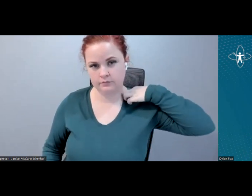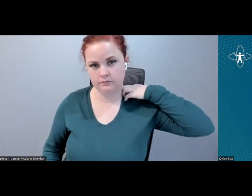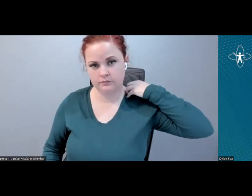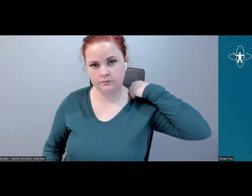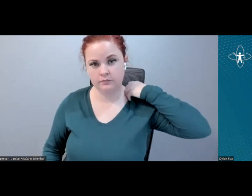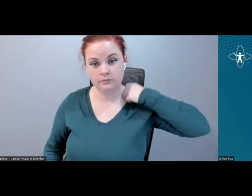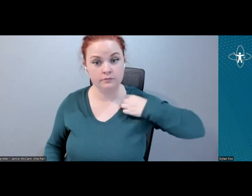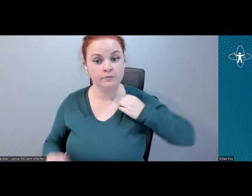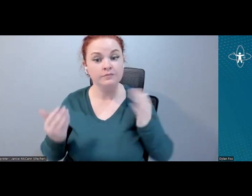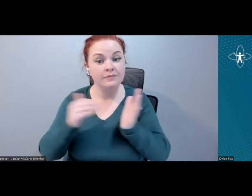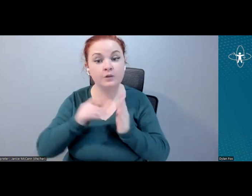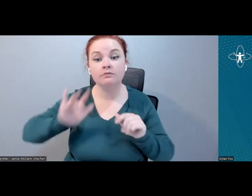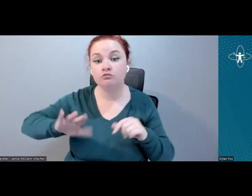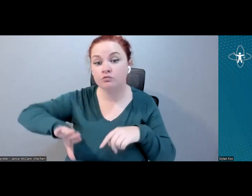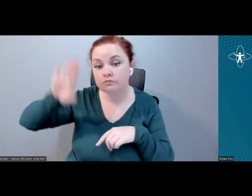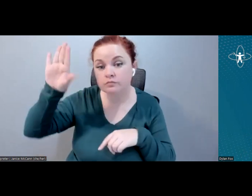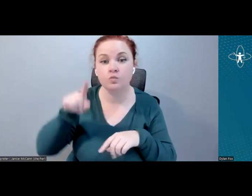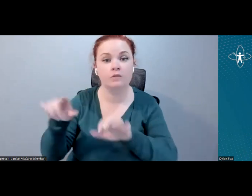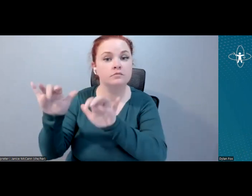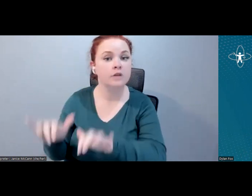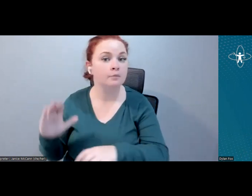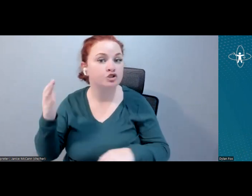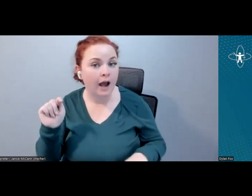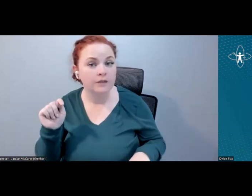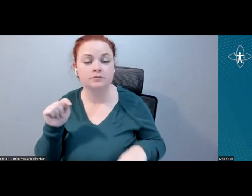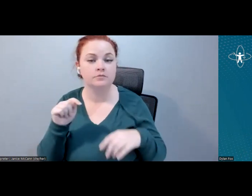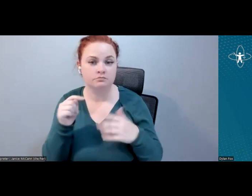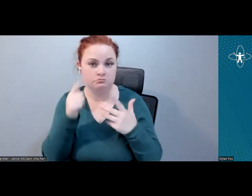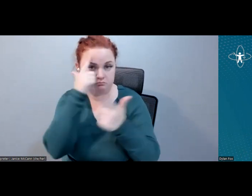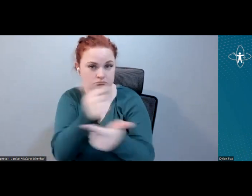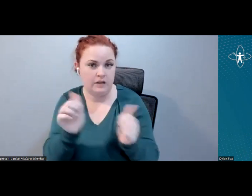to raise your hand or type into the chat. I'd love to hear from